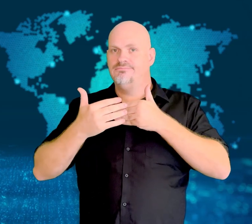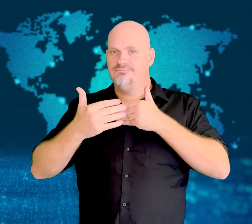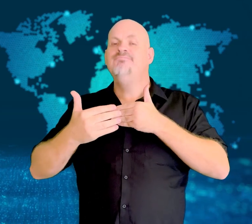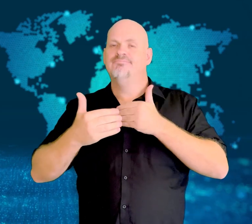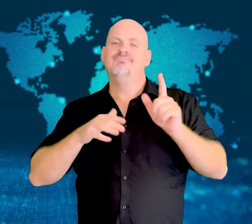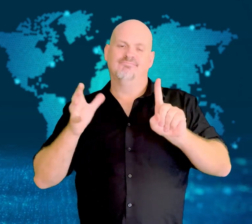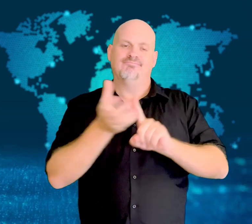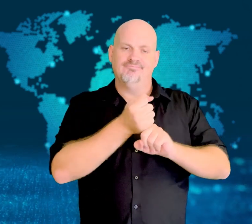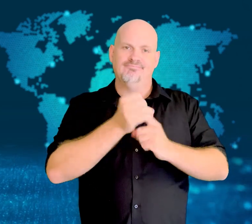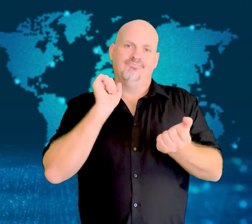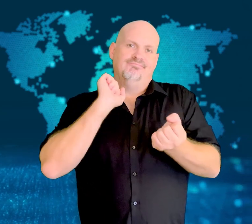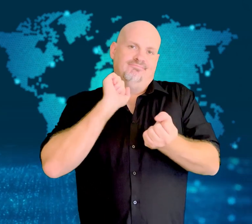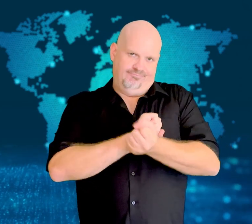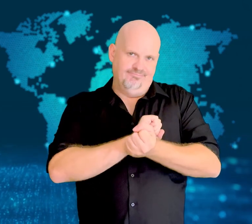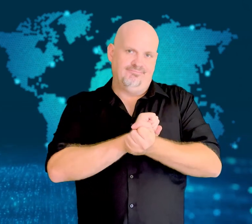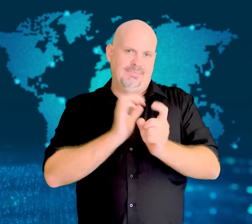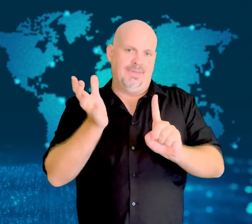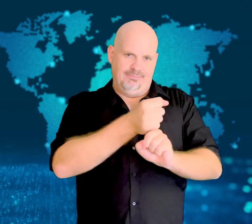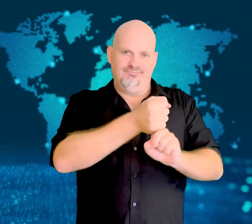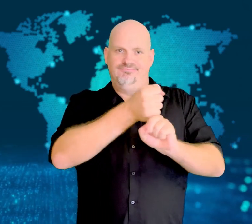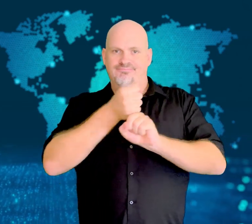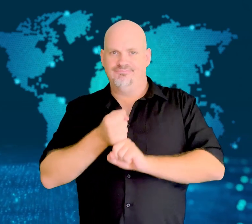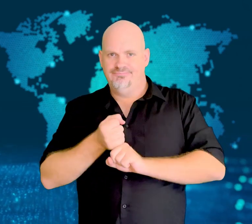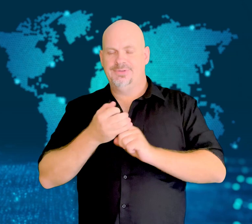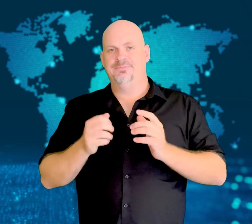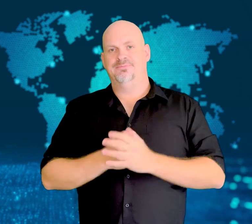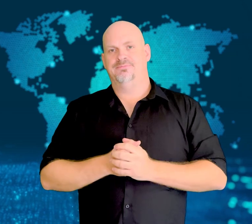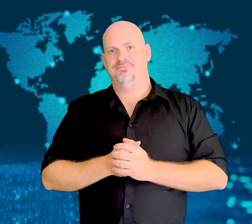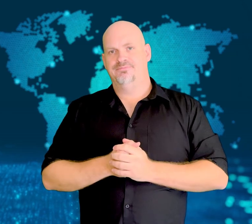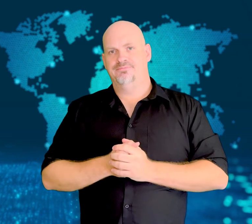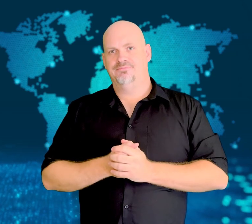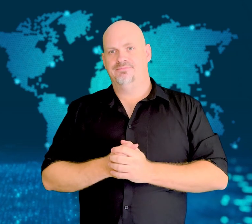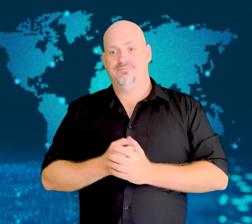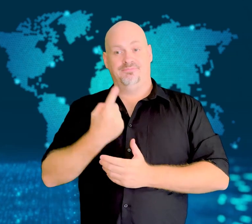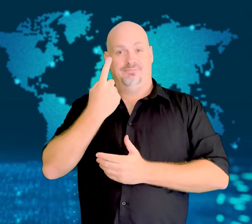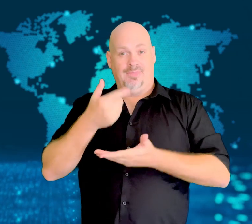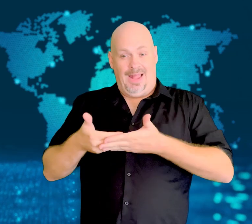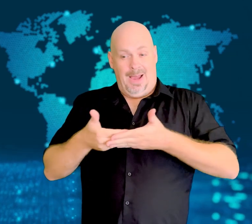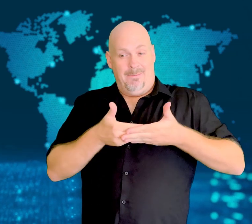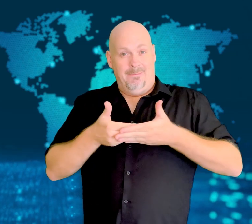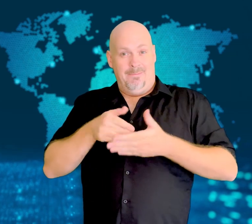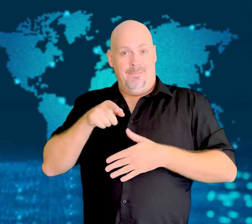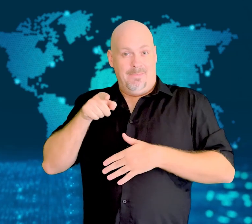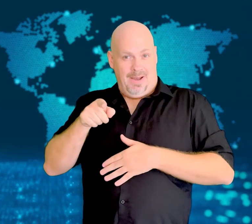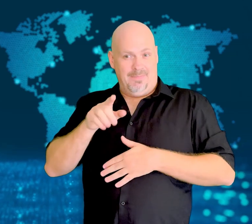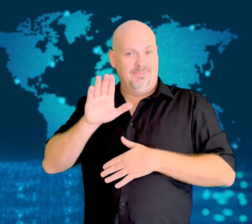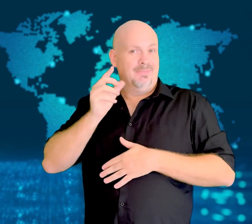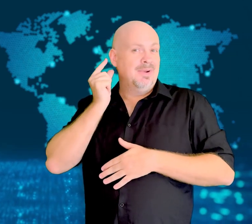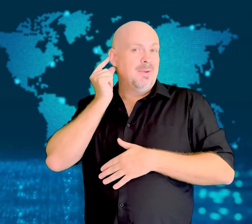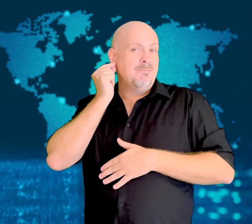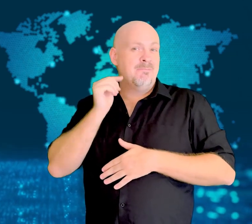and then a year later she was rearrested.